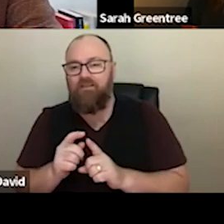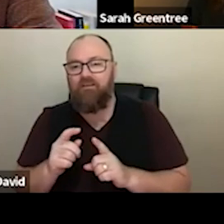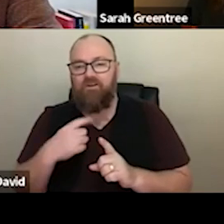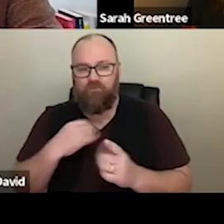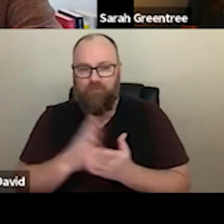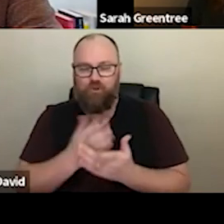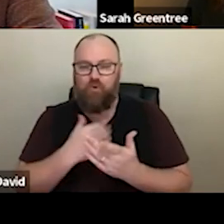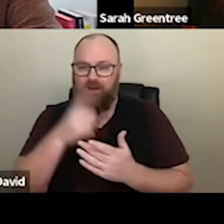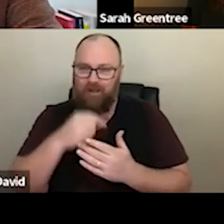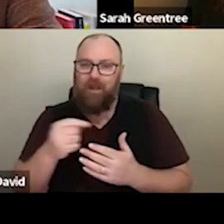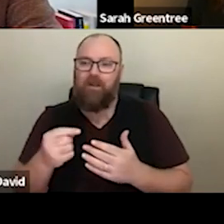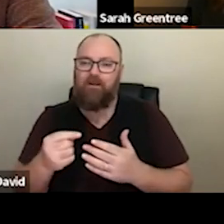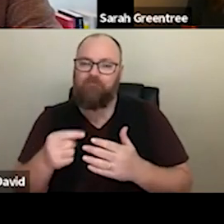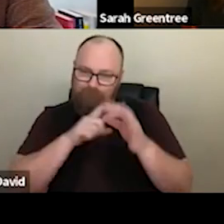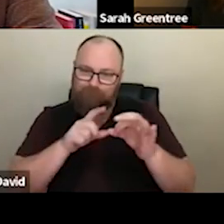questions and concerns that you have about the